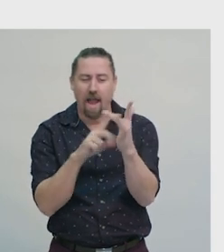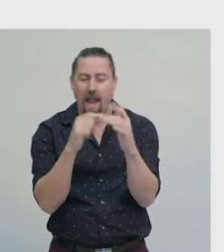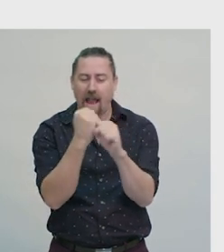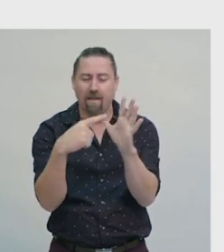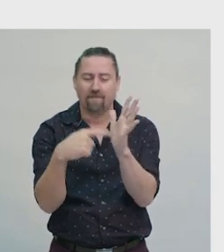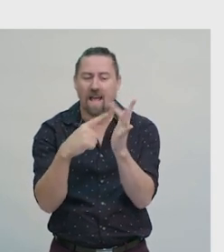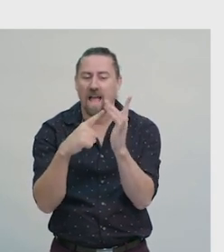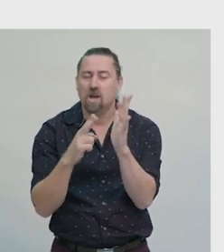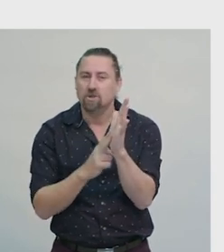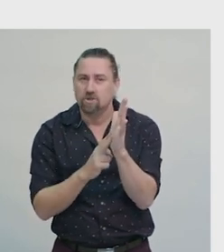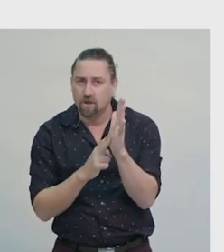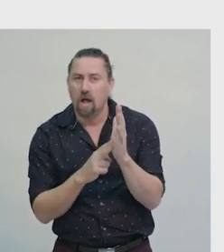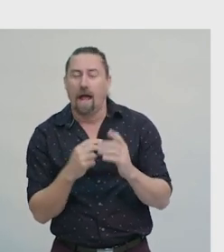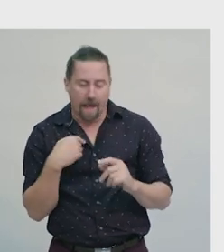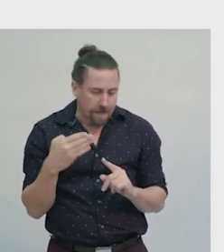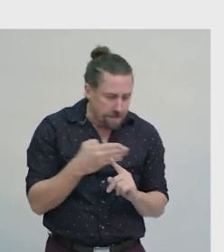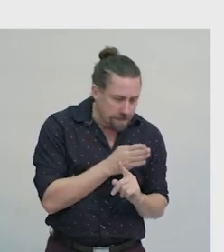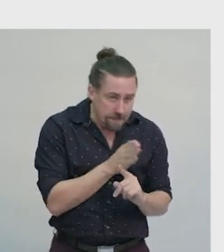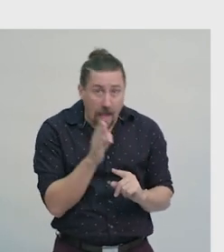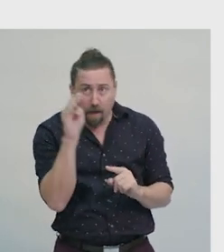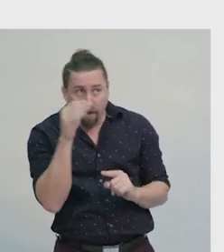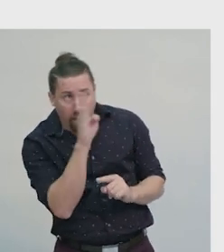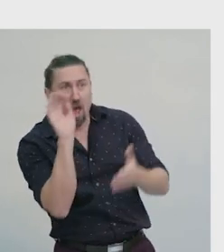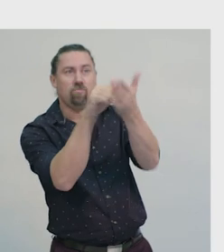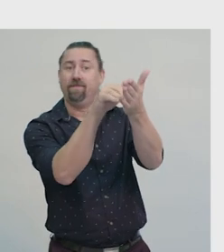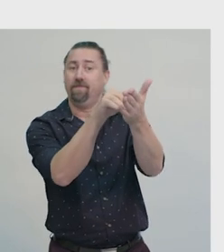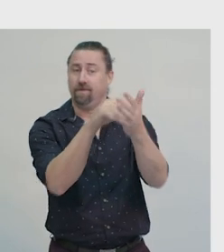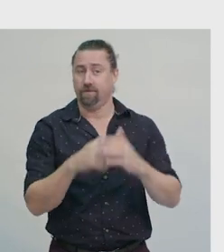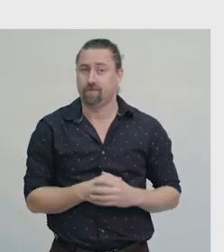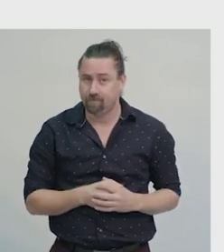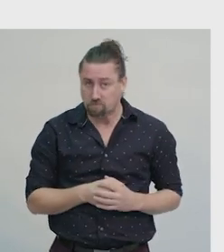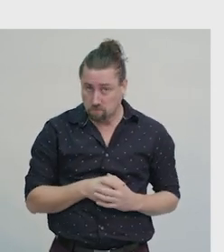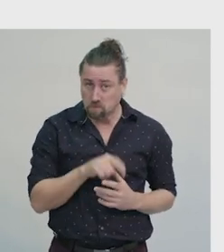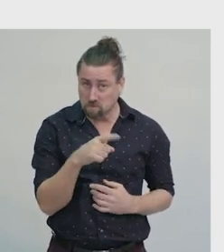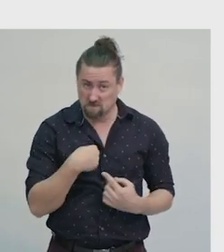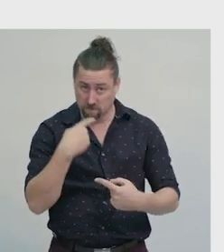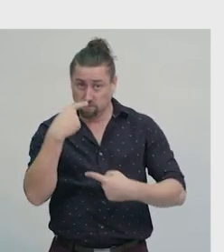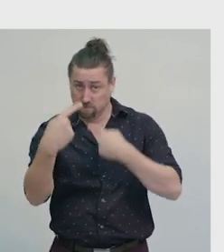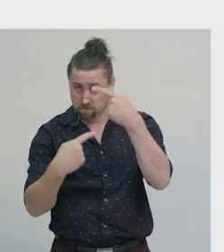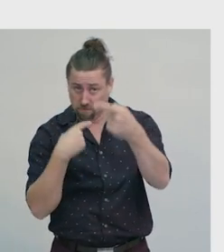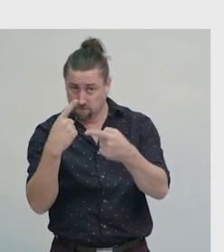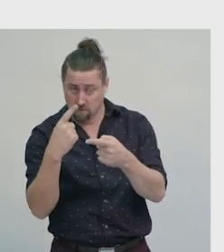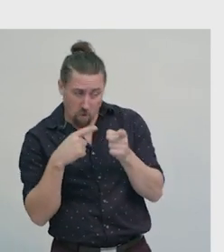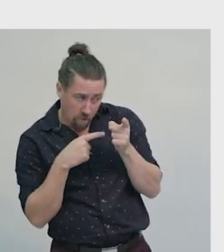to follow a pathway to a destination. If you can follow the directions correctly,